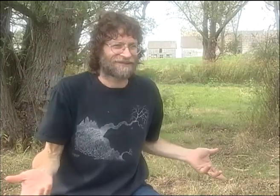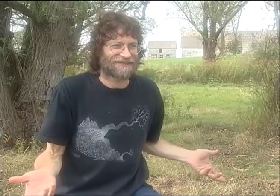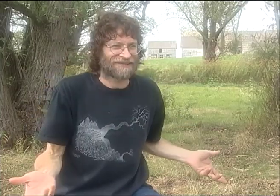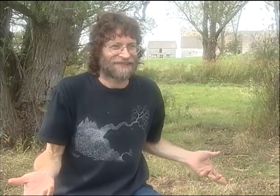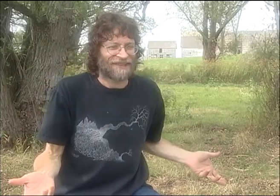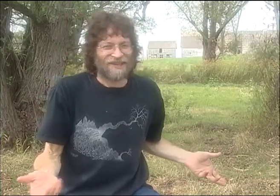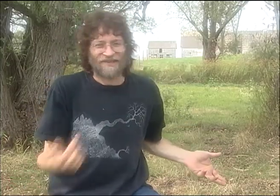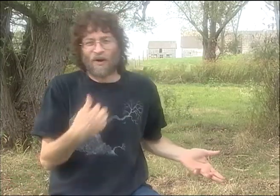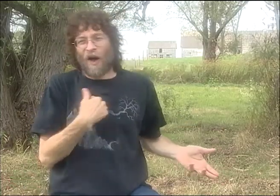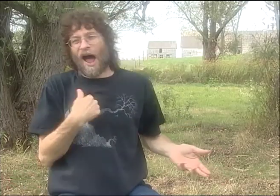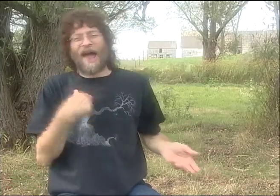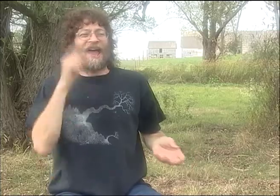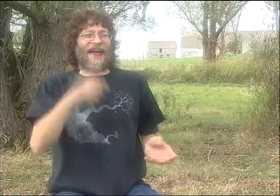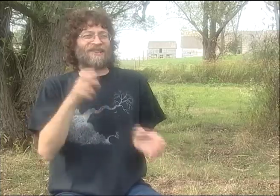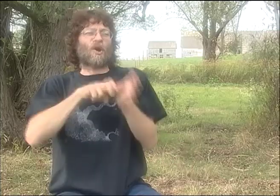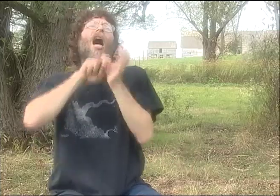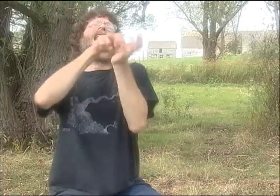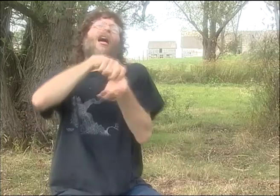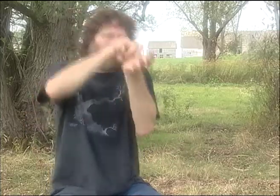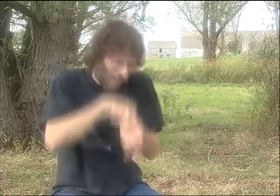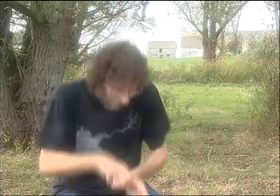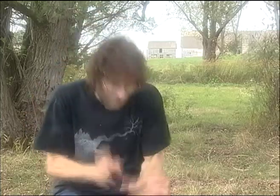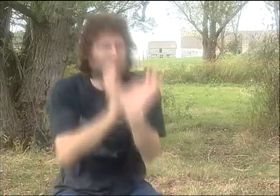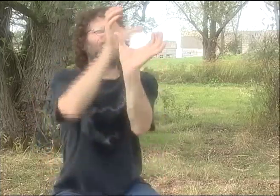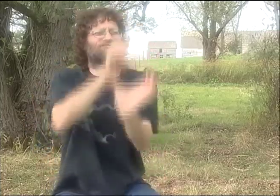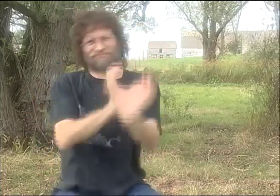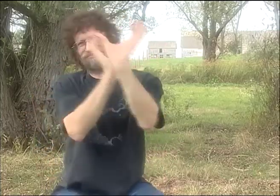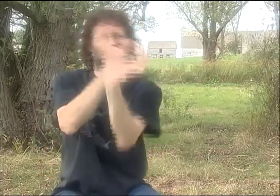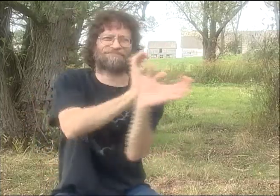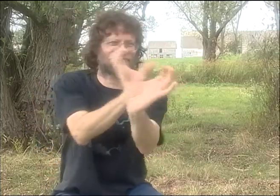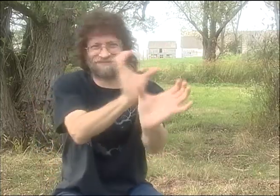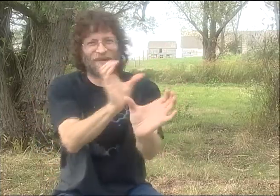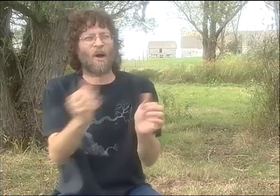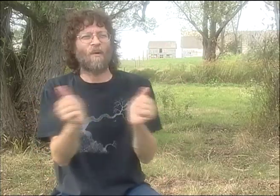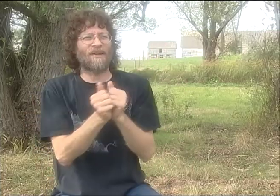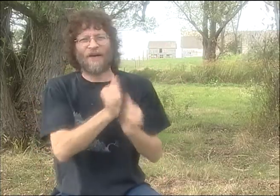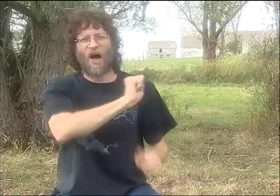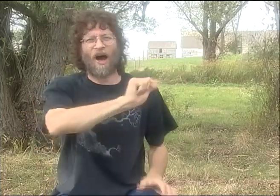IT'S LIKE LIFE, RIGHT? YOU KNOW, YOU'RE GONNA GET IN A CAR AND SOMETIMES THE CAR'S OUT OF CONTROL